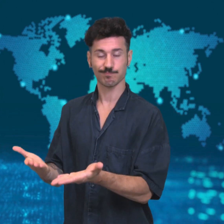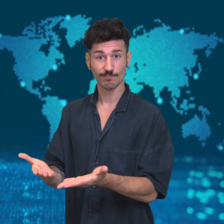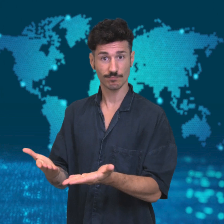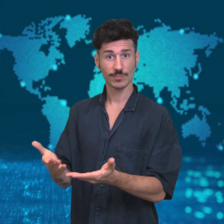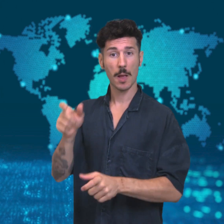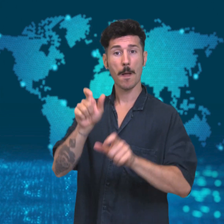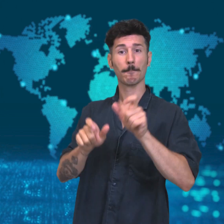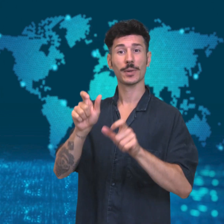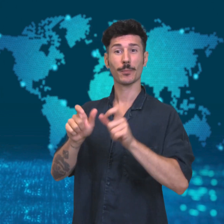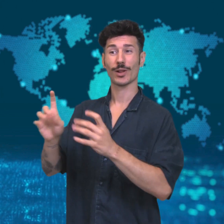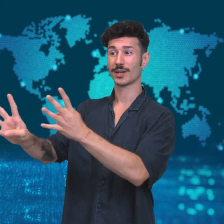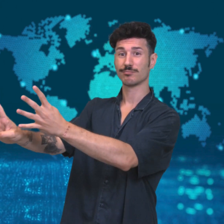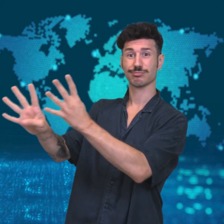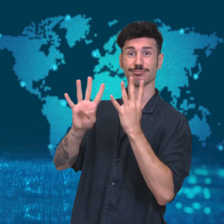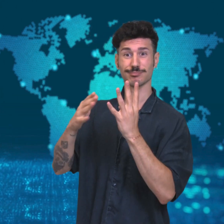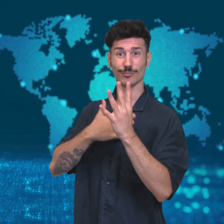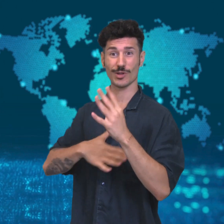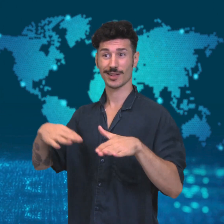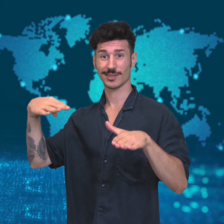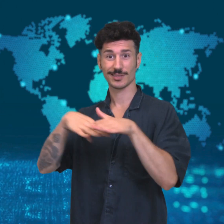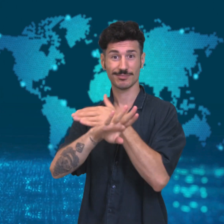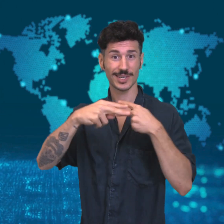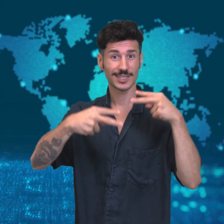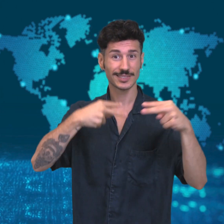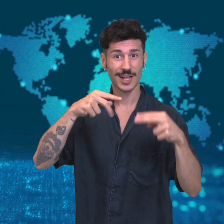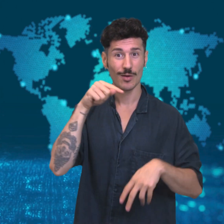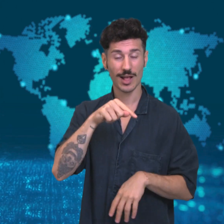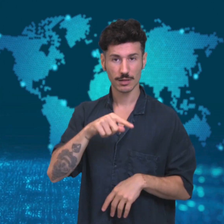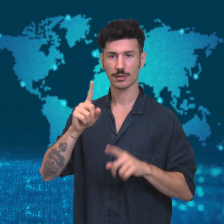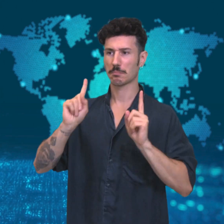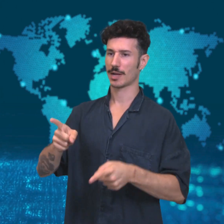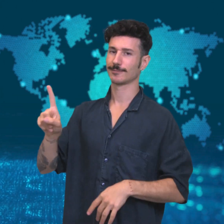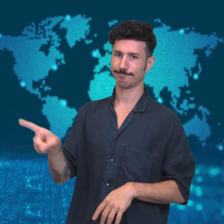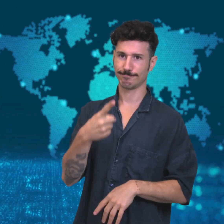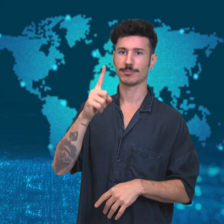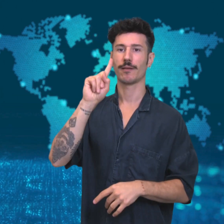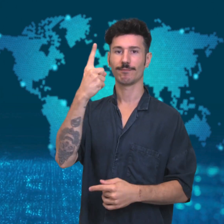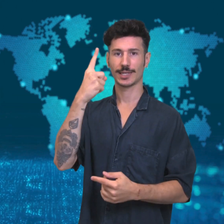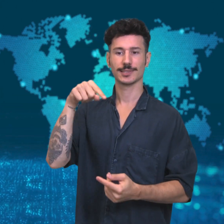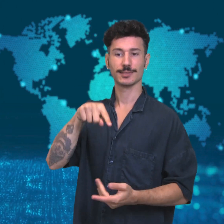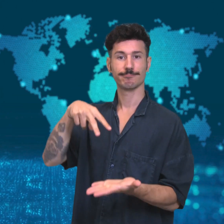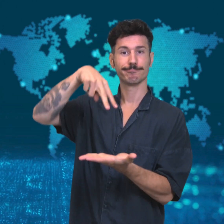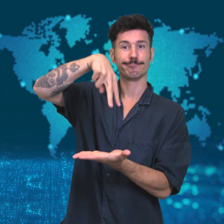at the entrance for people to “weigh in.”